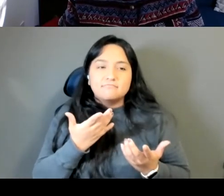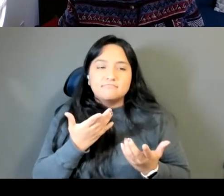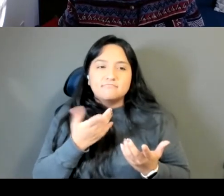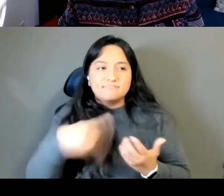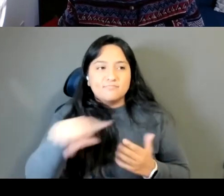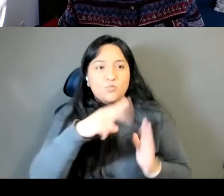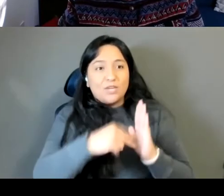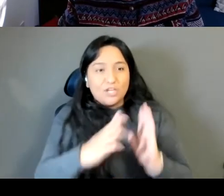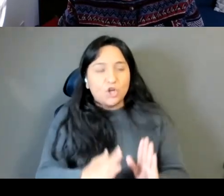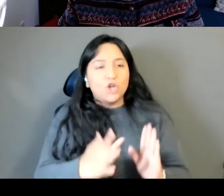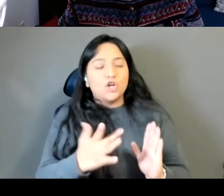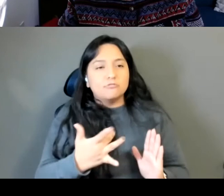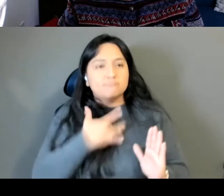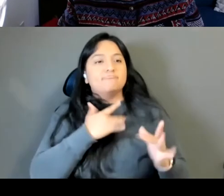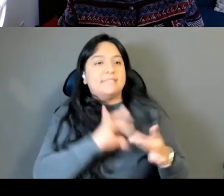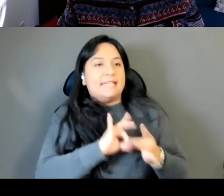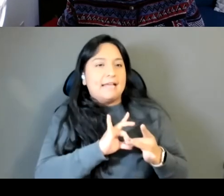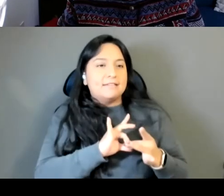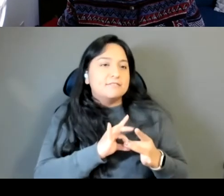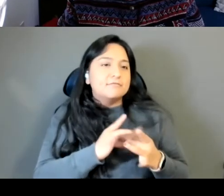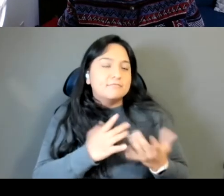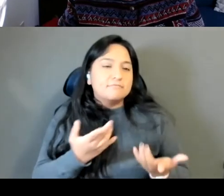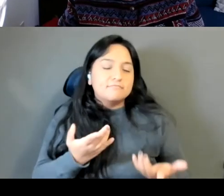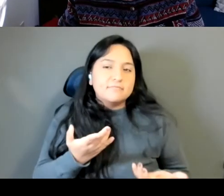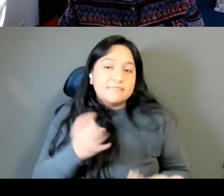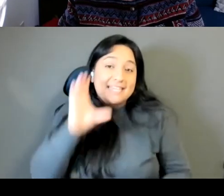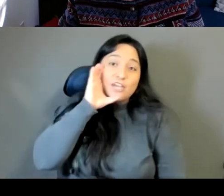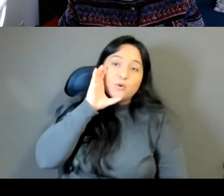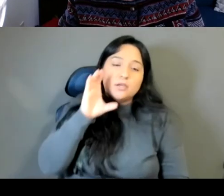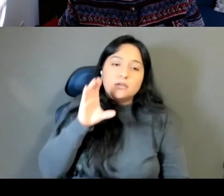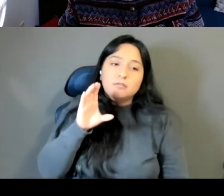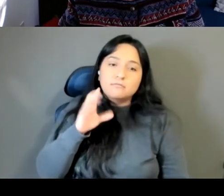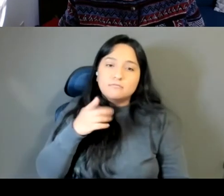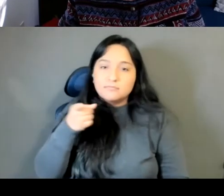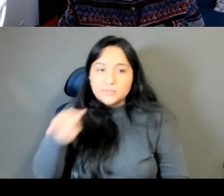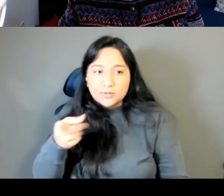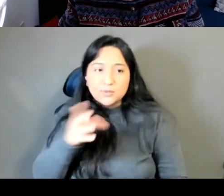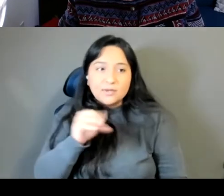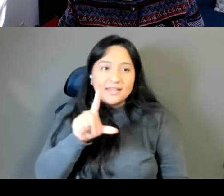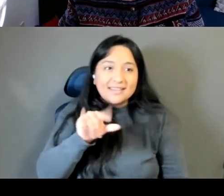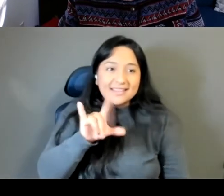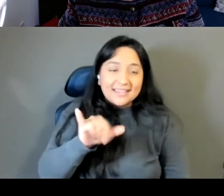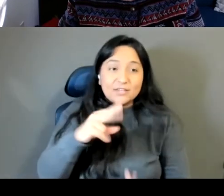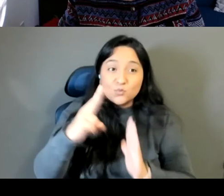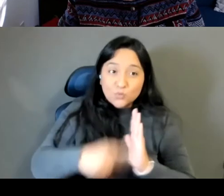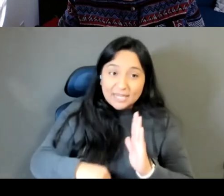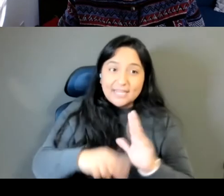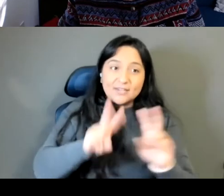Yeah, just hearing you, and see if you actually read quotes from it and say how much it resonated